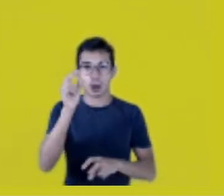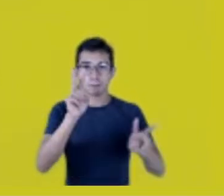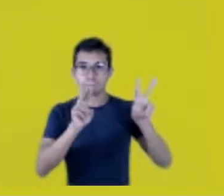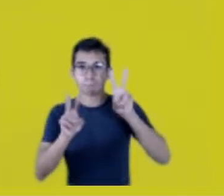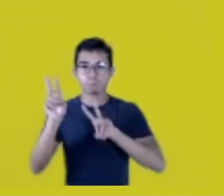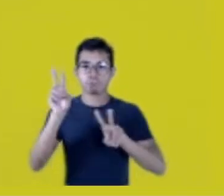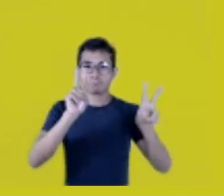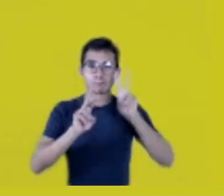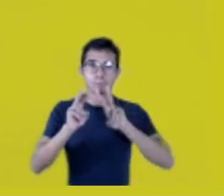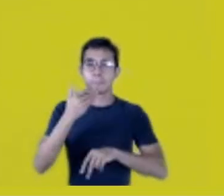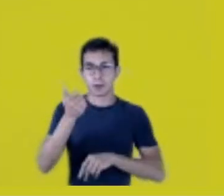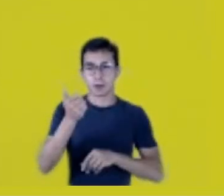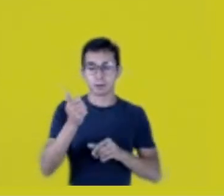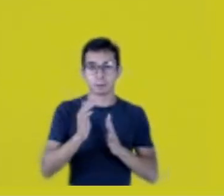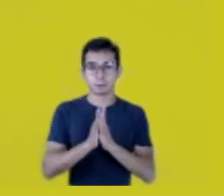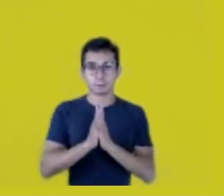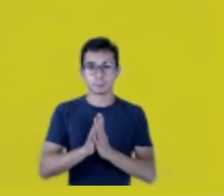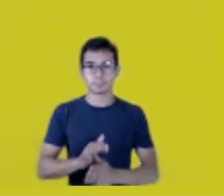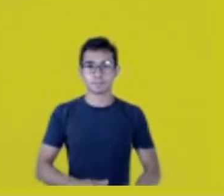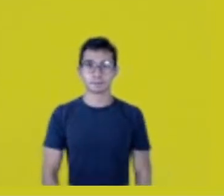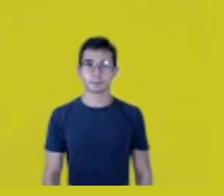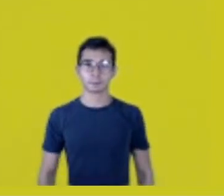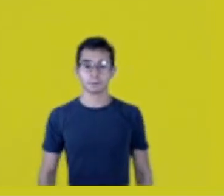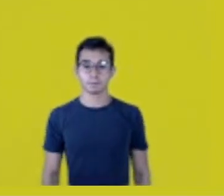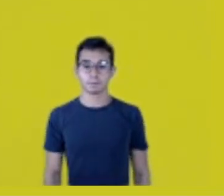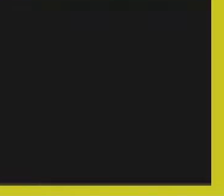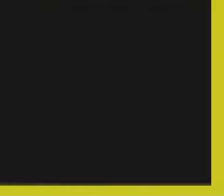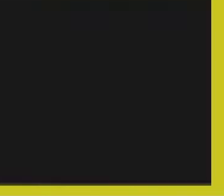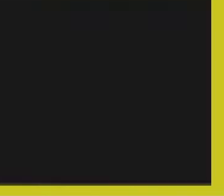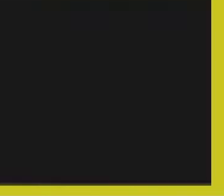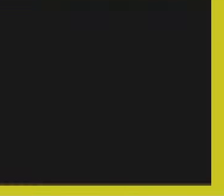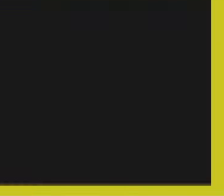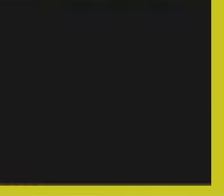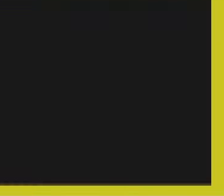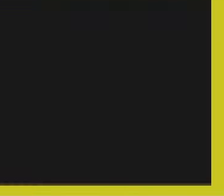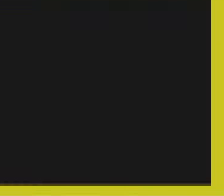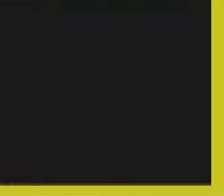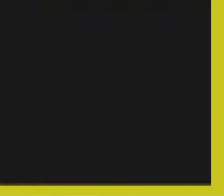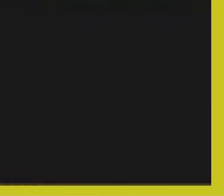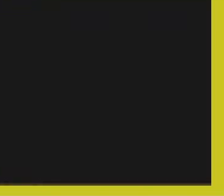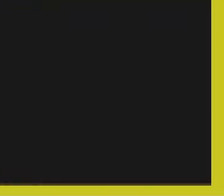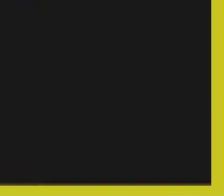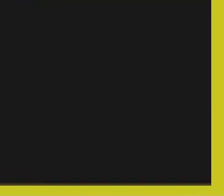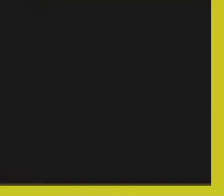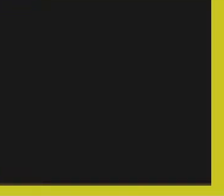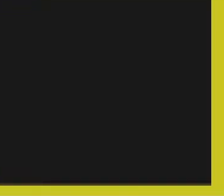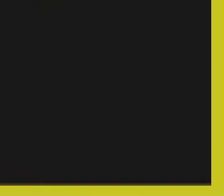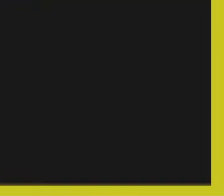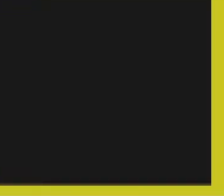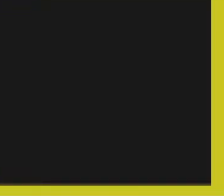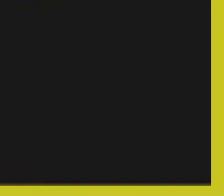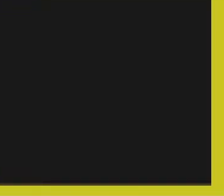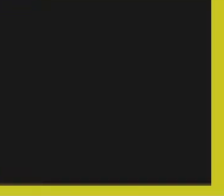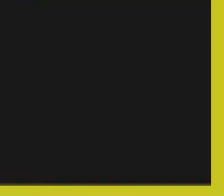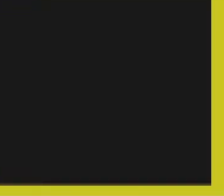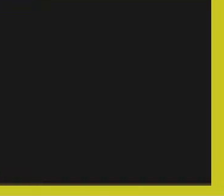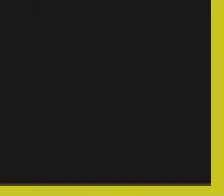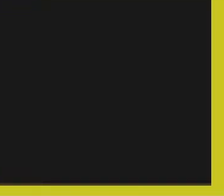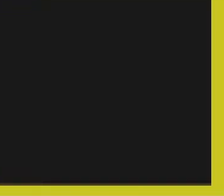If you please. And then we’ll go on. -Fair enough. Okay, thank you, Fernanda.